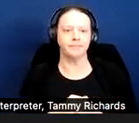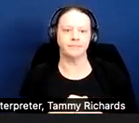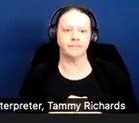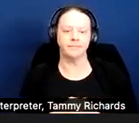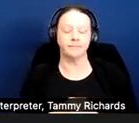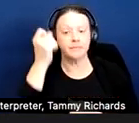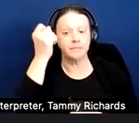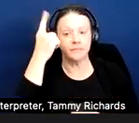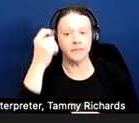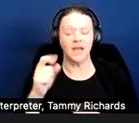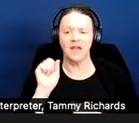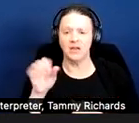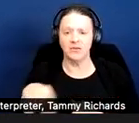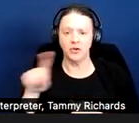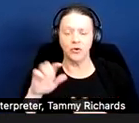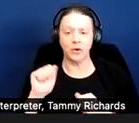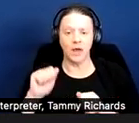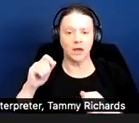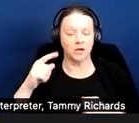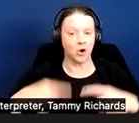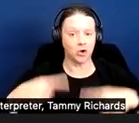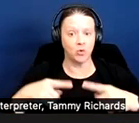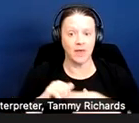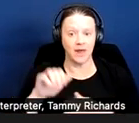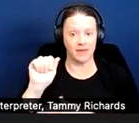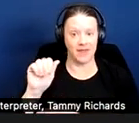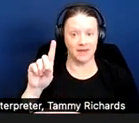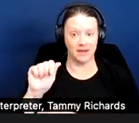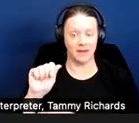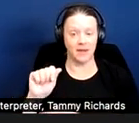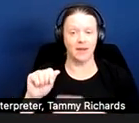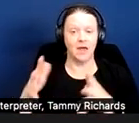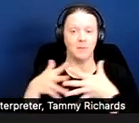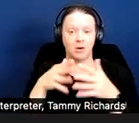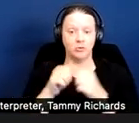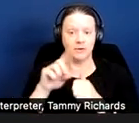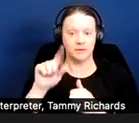If you can make an argument that the ADA applies, the Americans with Disabilities Act, then